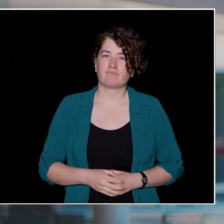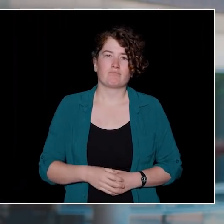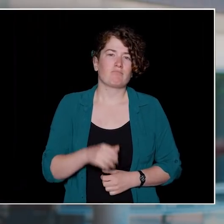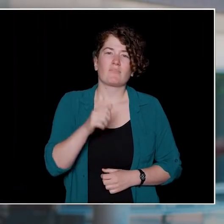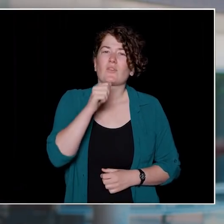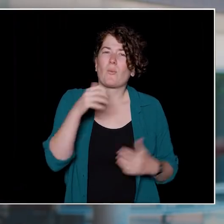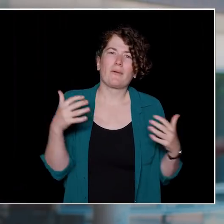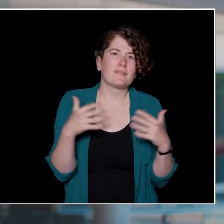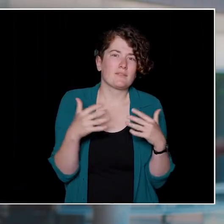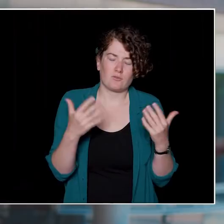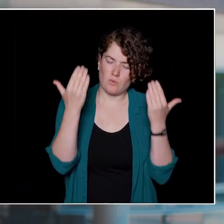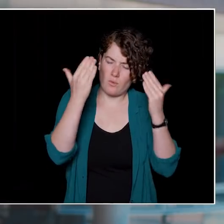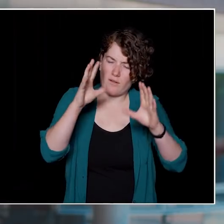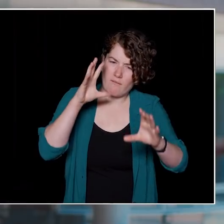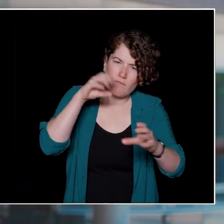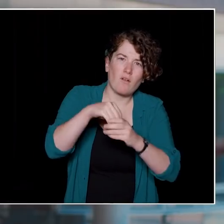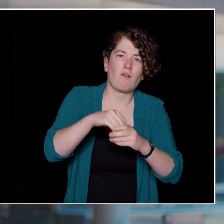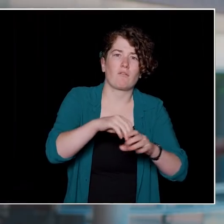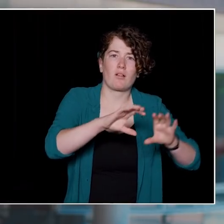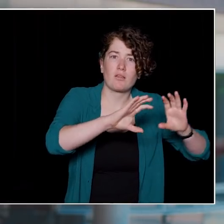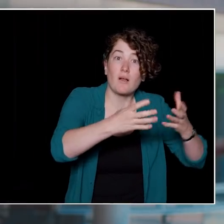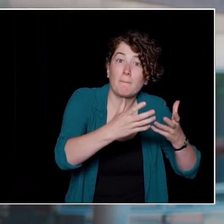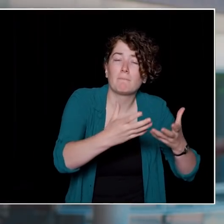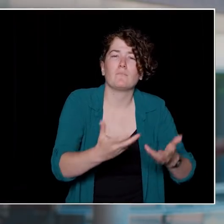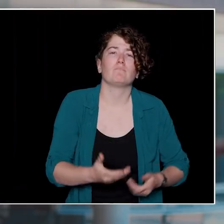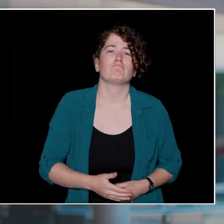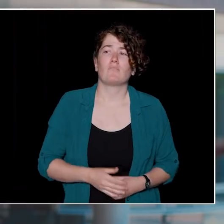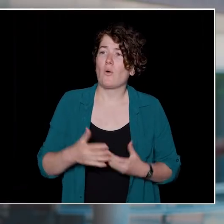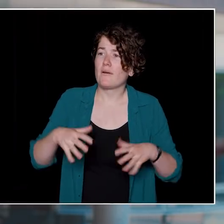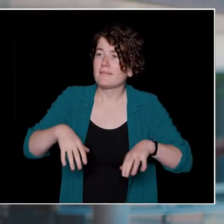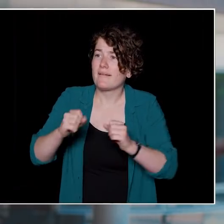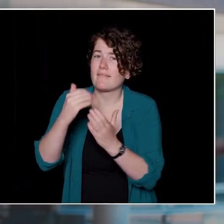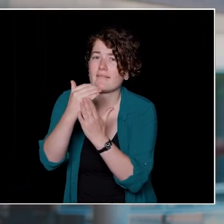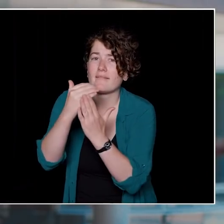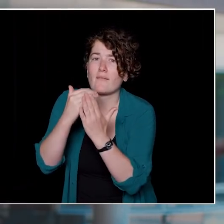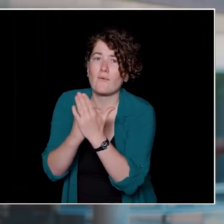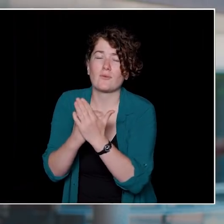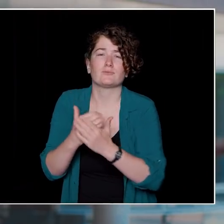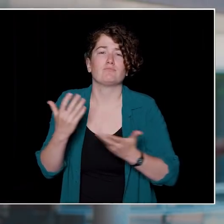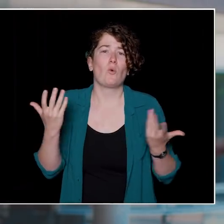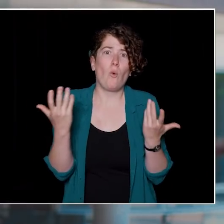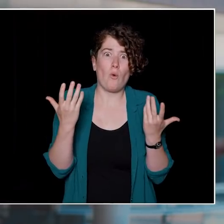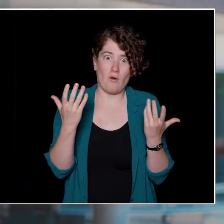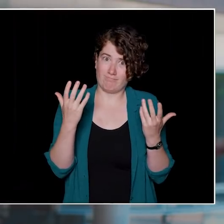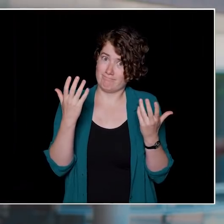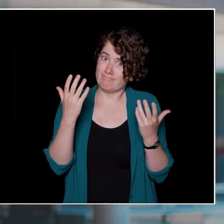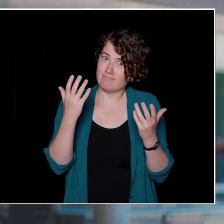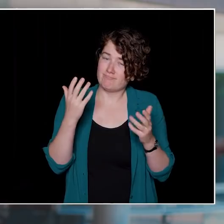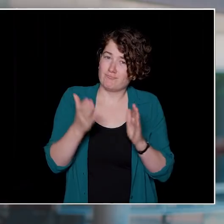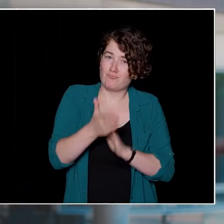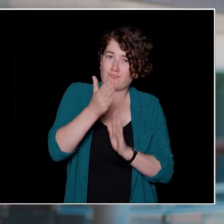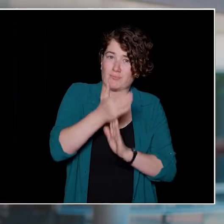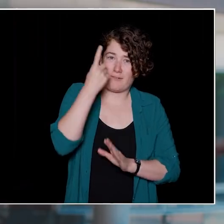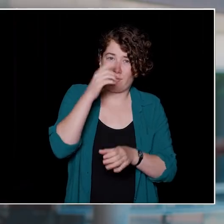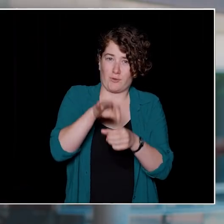Never be afraid to get involved and follow your passions. Join that club, take that interesting class or even running that election.